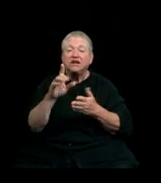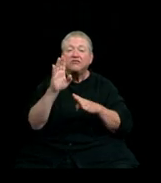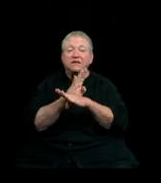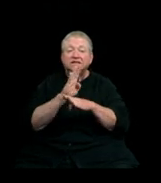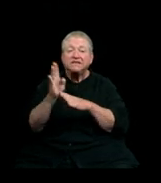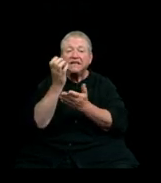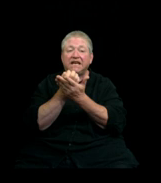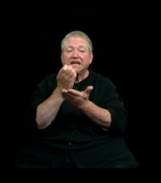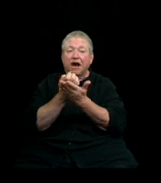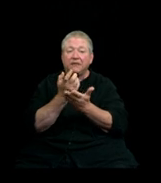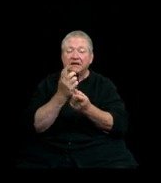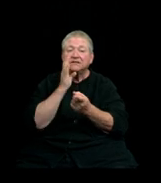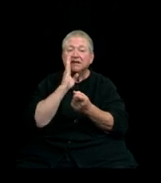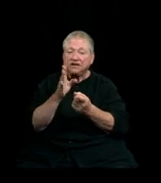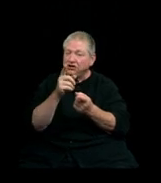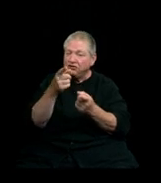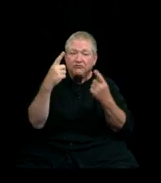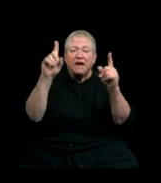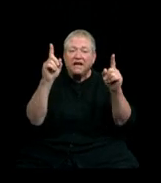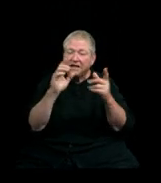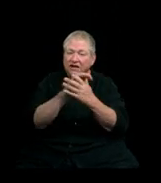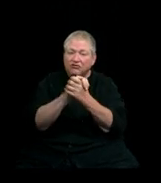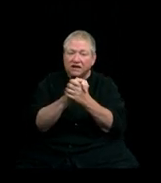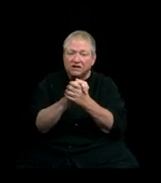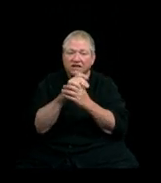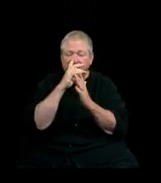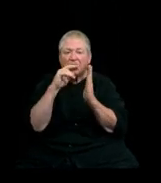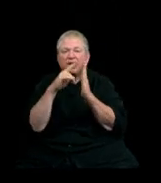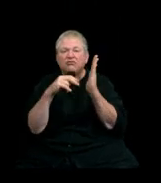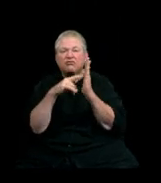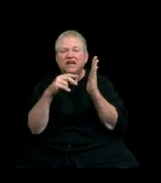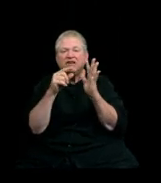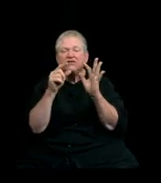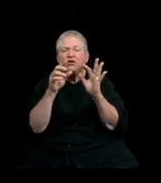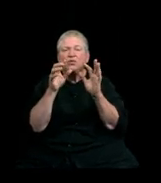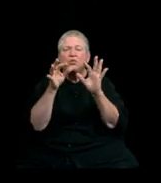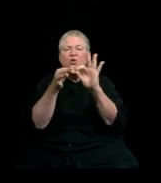and you've made it, so congratulations! I'm going to read a few words from a song: